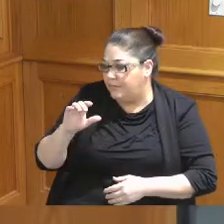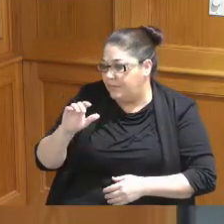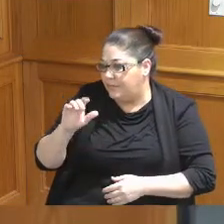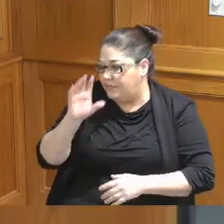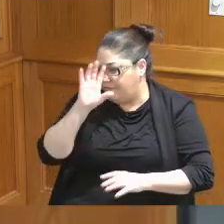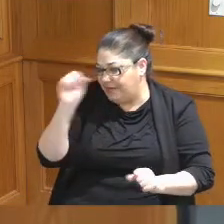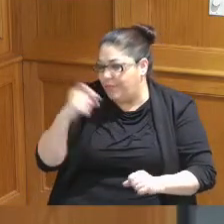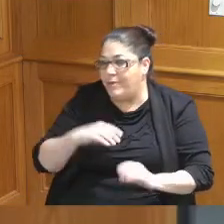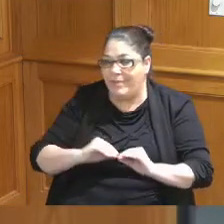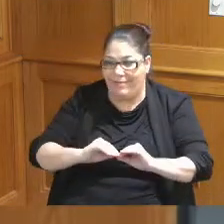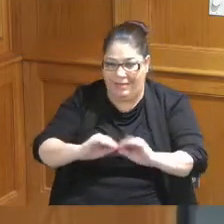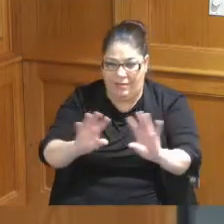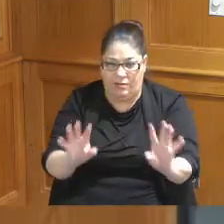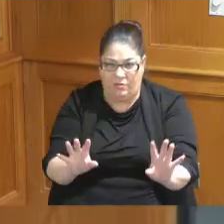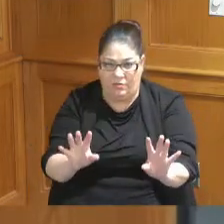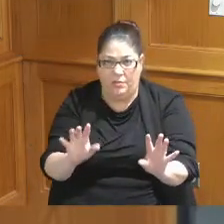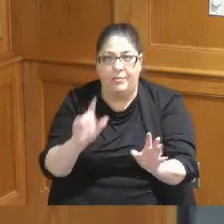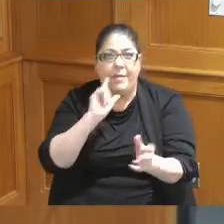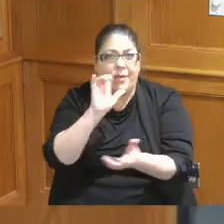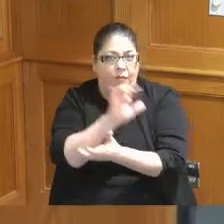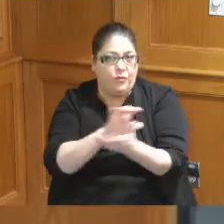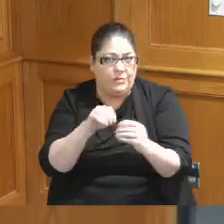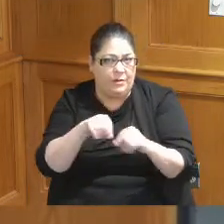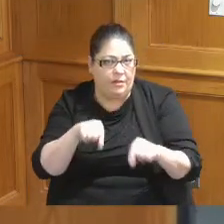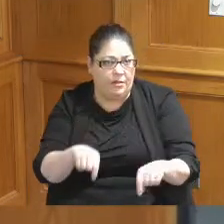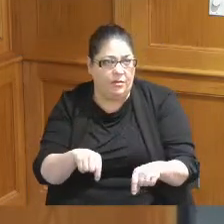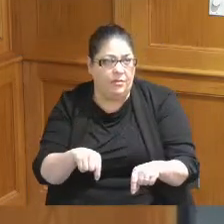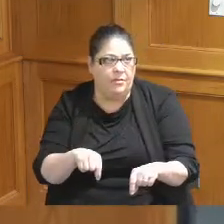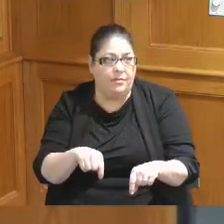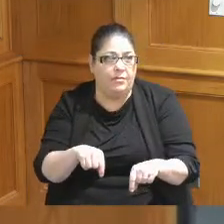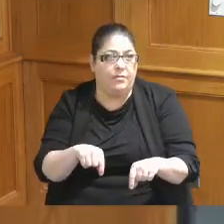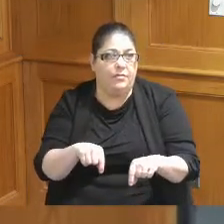clear because I know it might be confusing in here but it's not confusing out here when